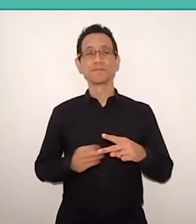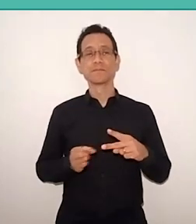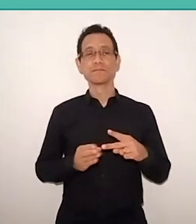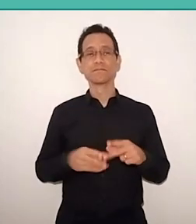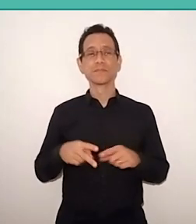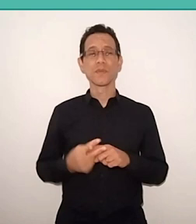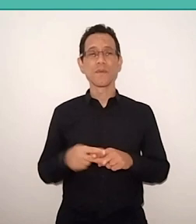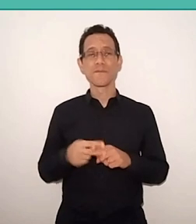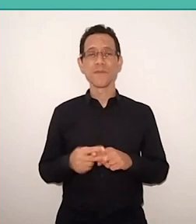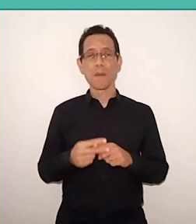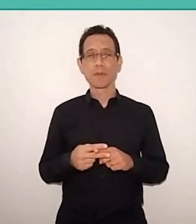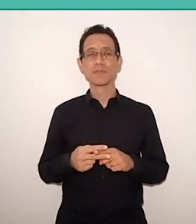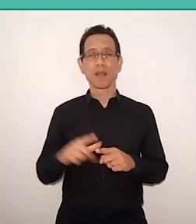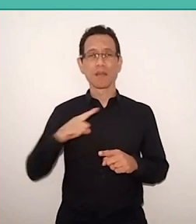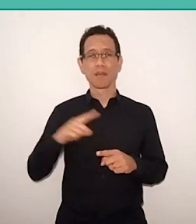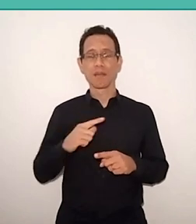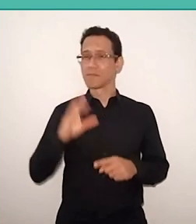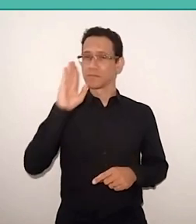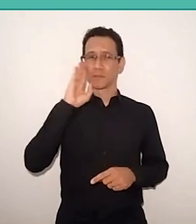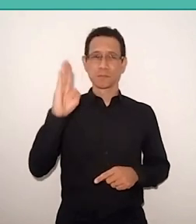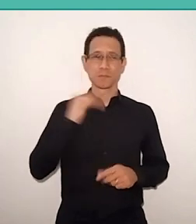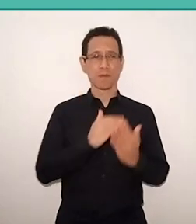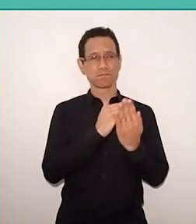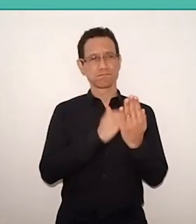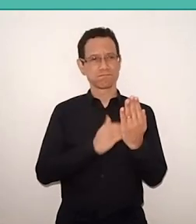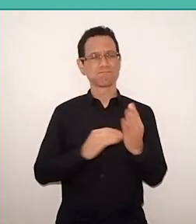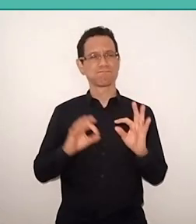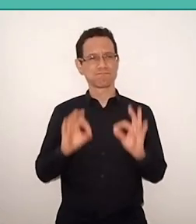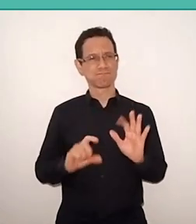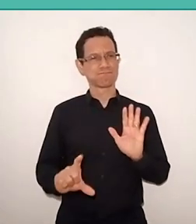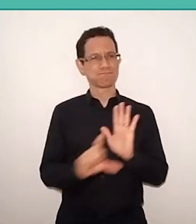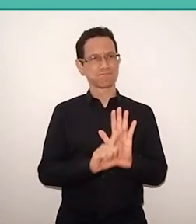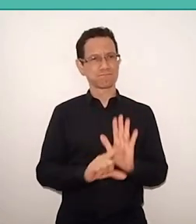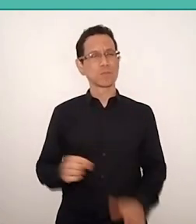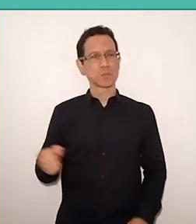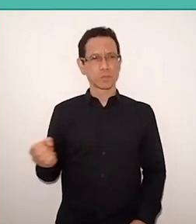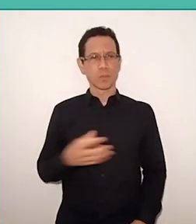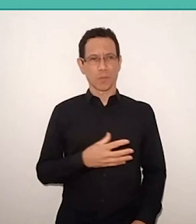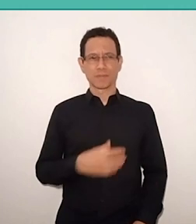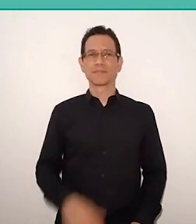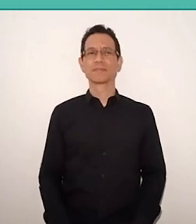Having primarily a politically neutral curriculum. I believe that there is no neutrality.